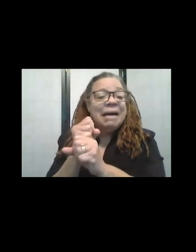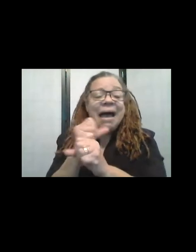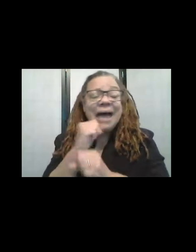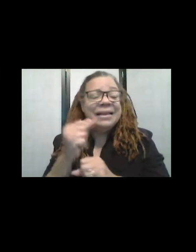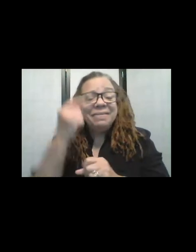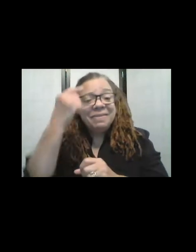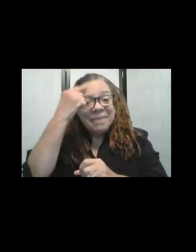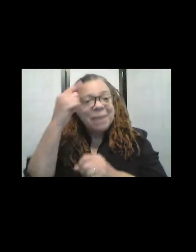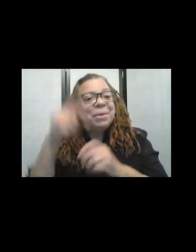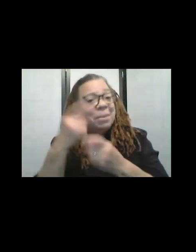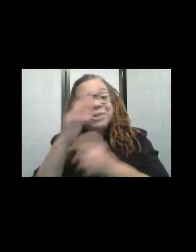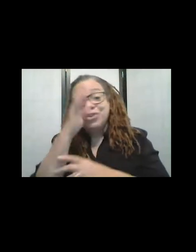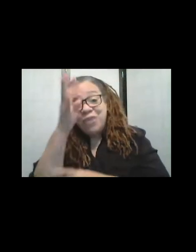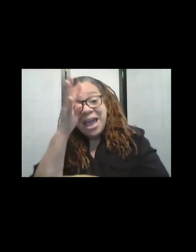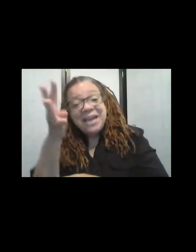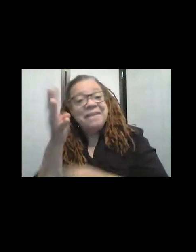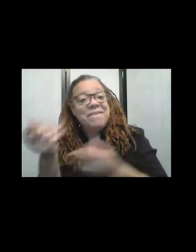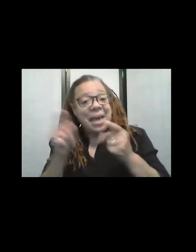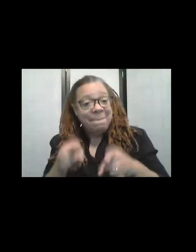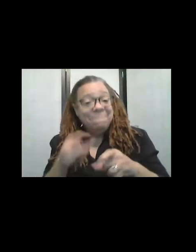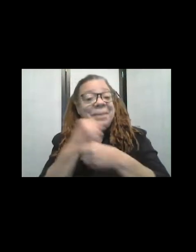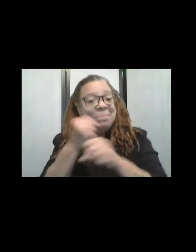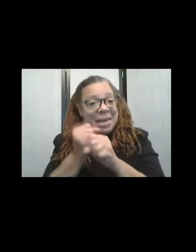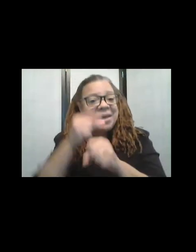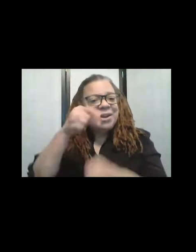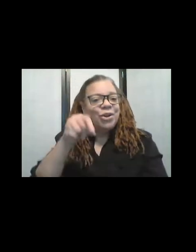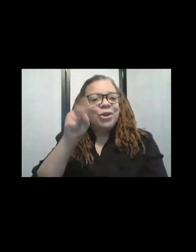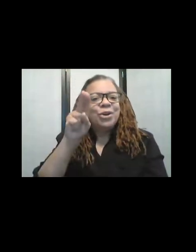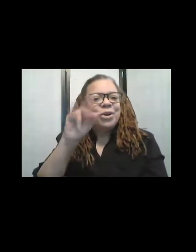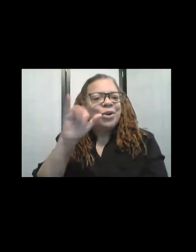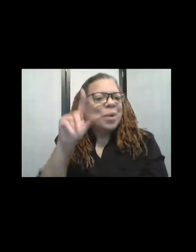creativity of of making a quilt! I, I mean, I know, you have to